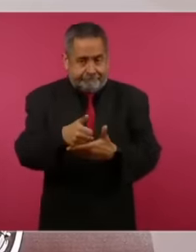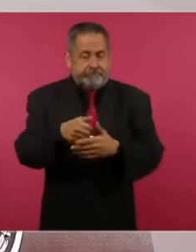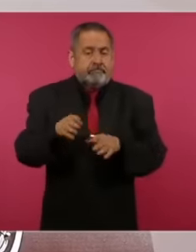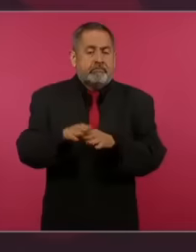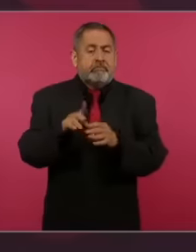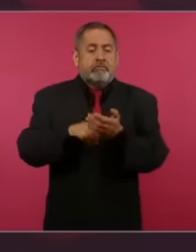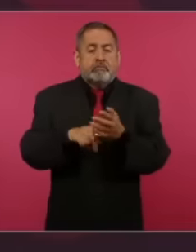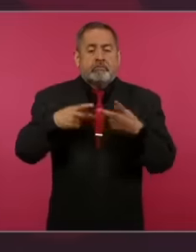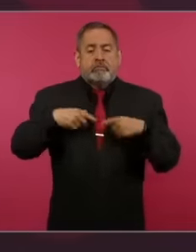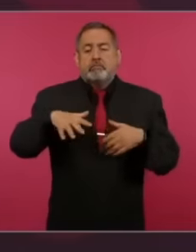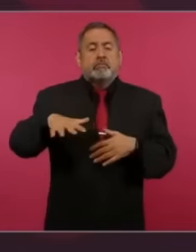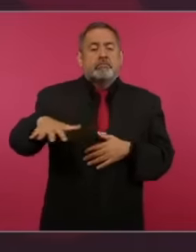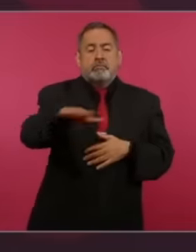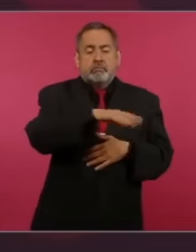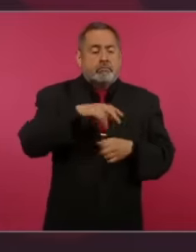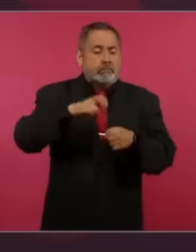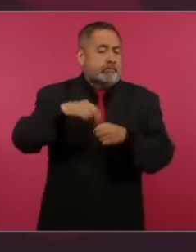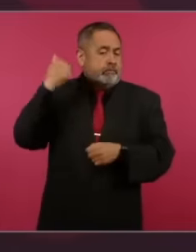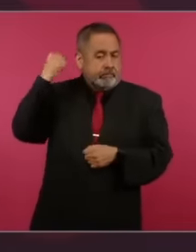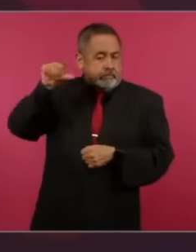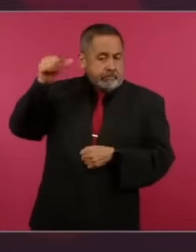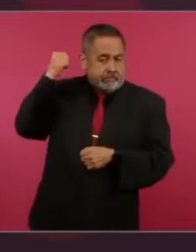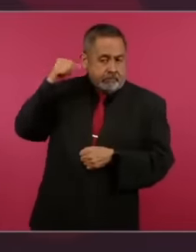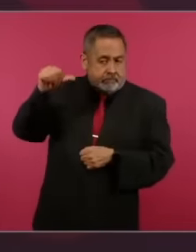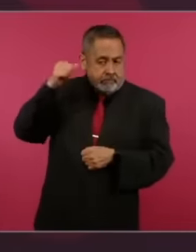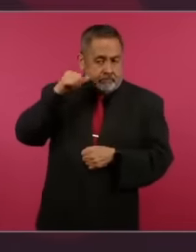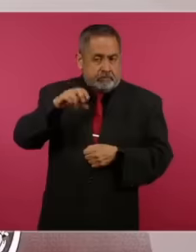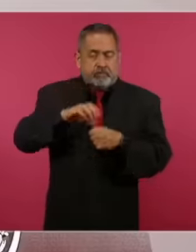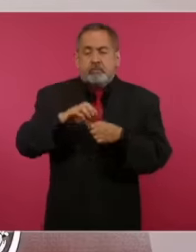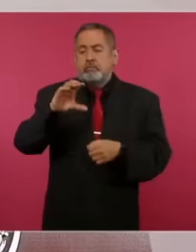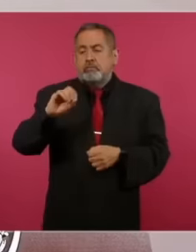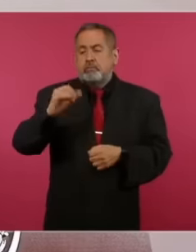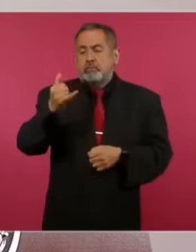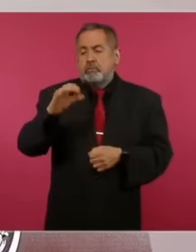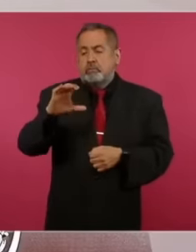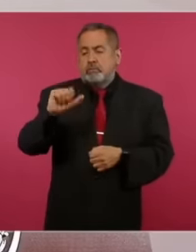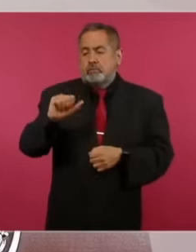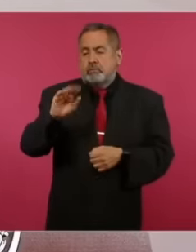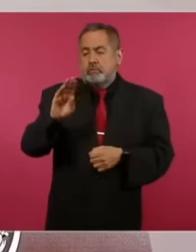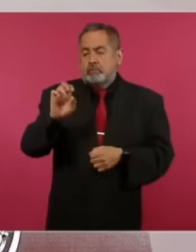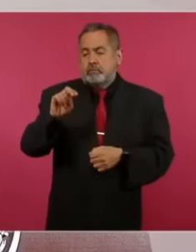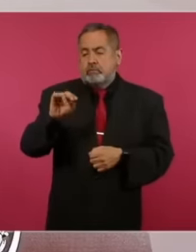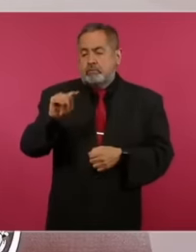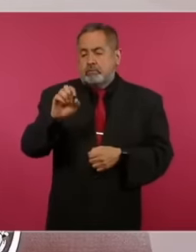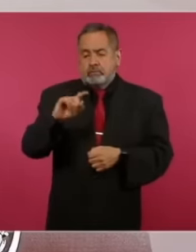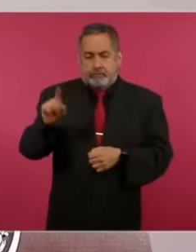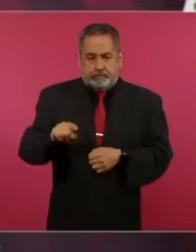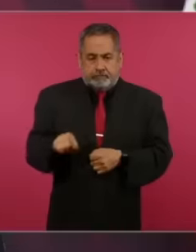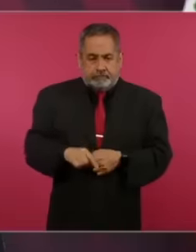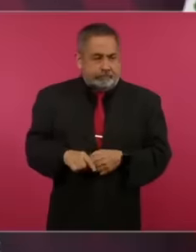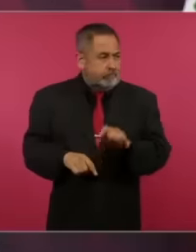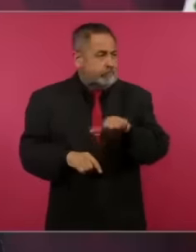affected people of Acapulco and Coyuca de Benítez, that is not done anywhere in the